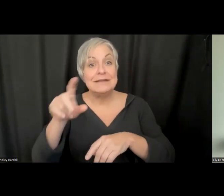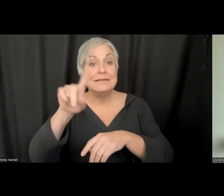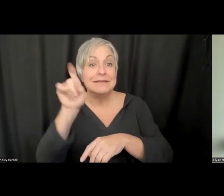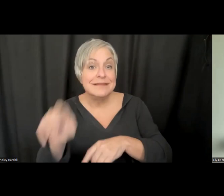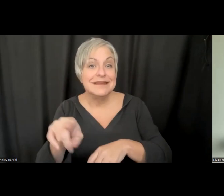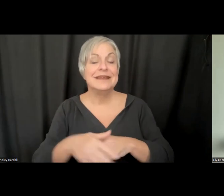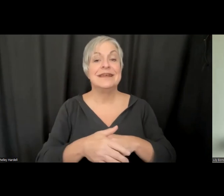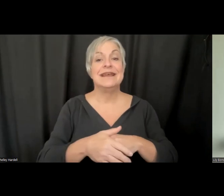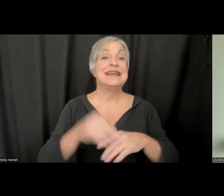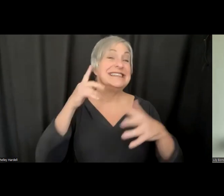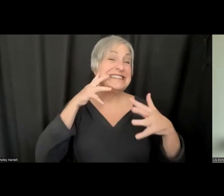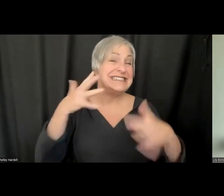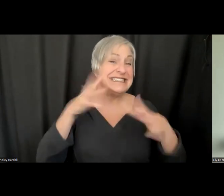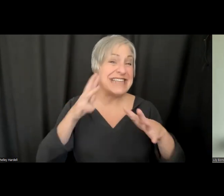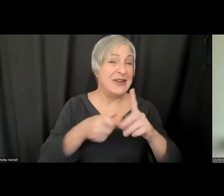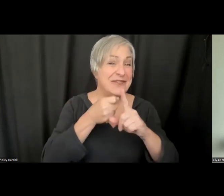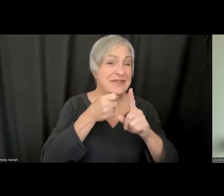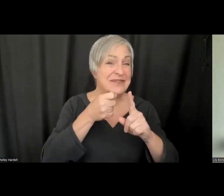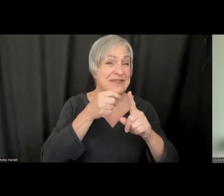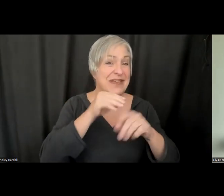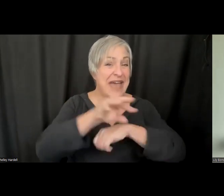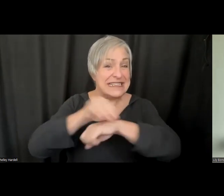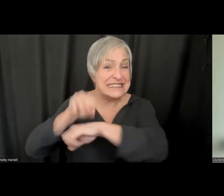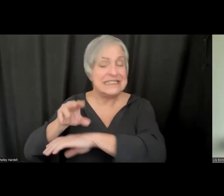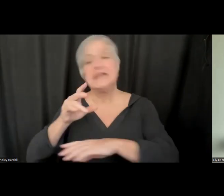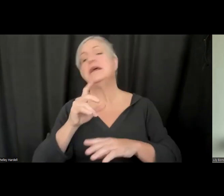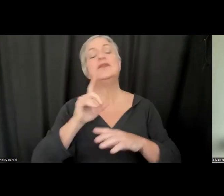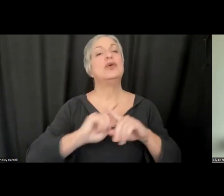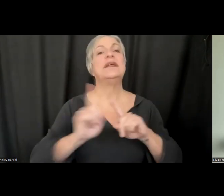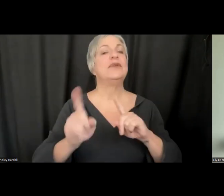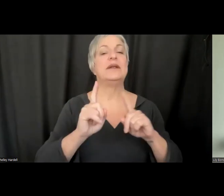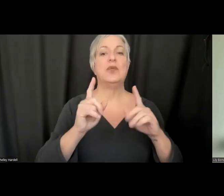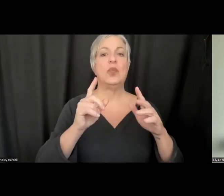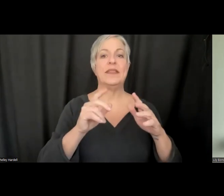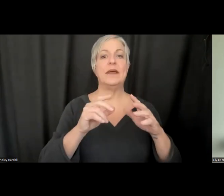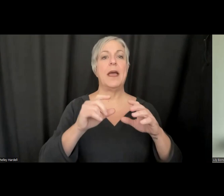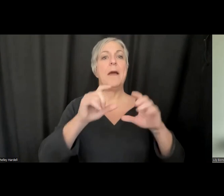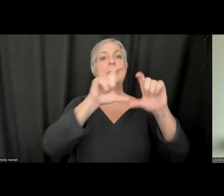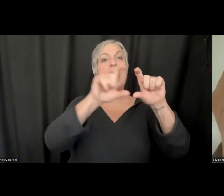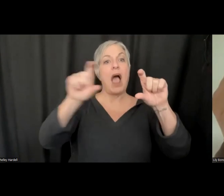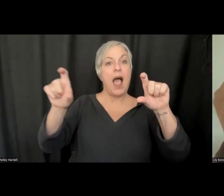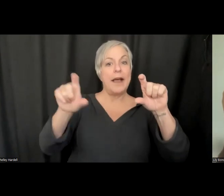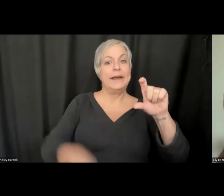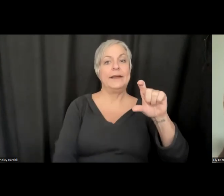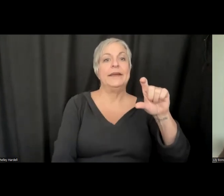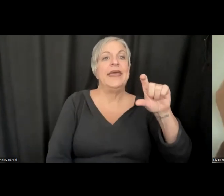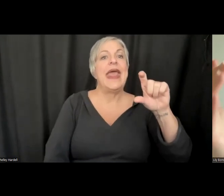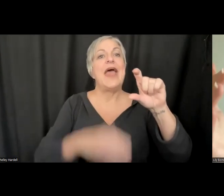FCC has very clear captioning standards that if you block text in the lower third, you have to move captions to a different